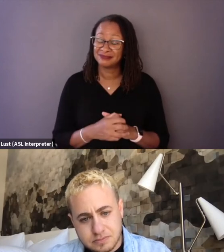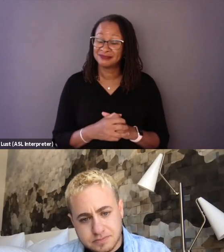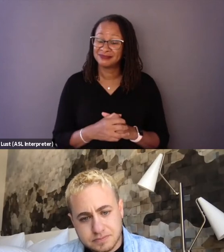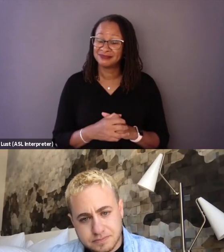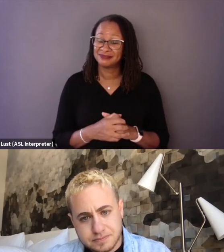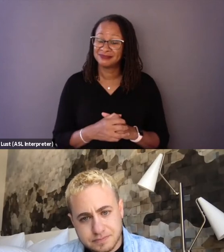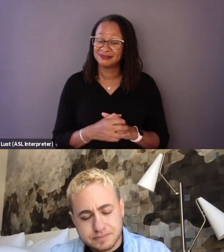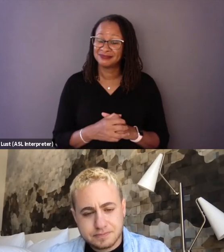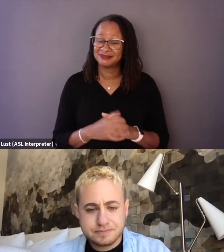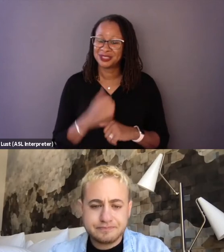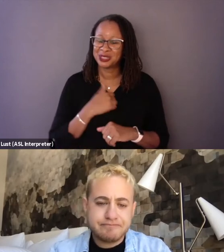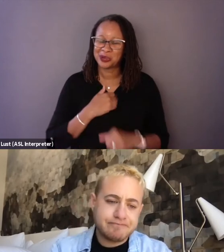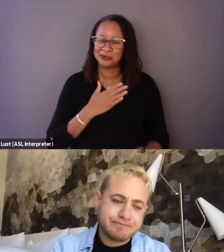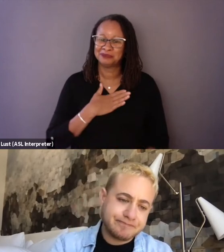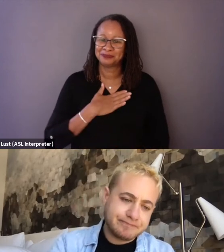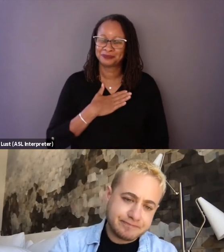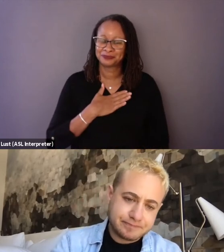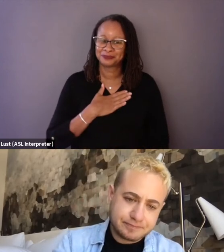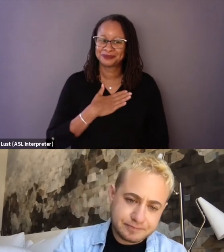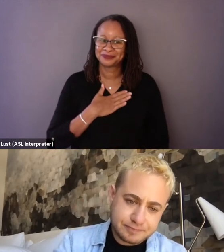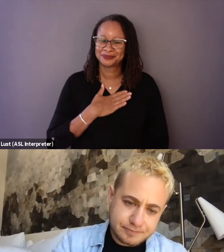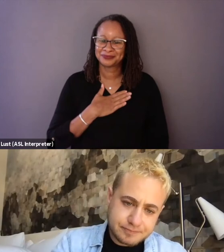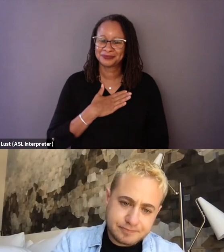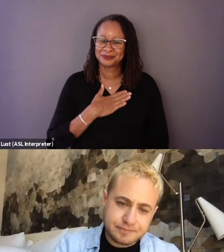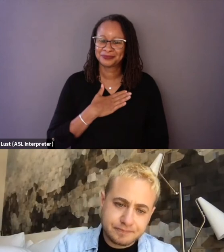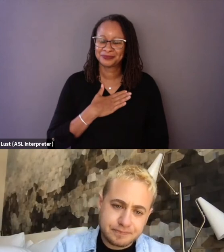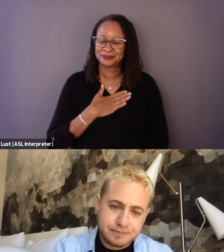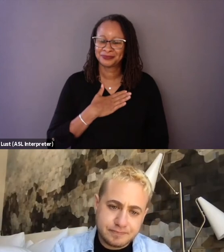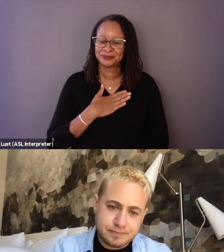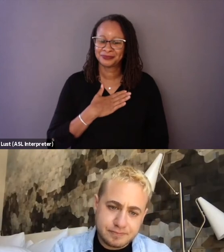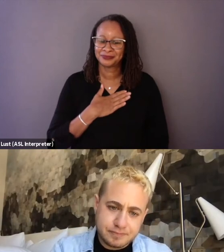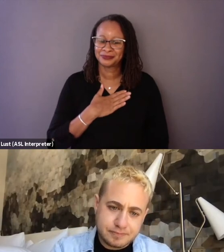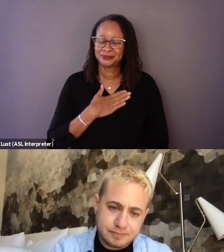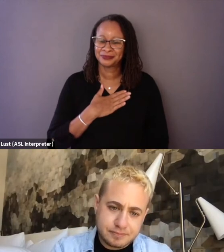Sorry. It's all right. It's, I mean, my entire DNA.